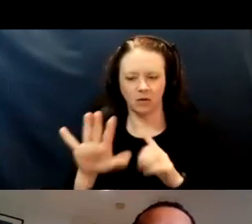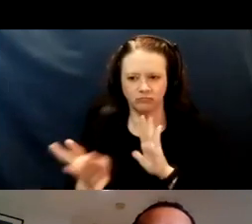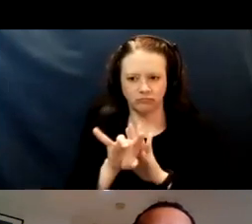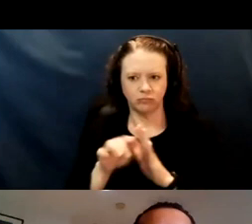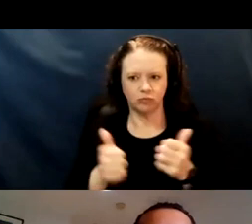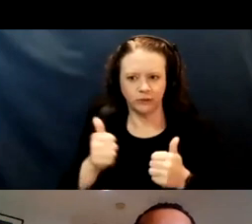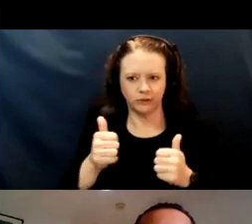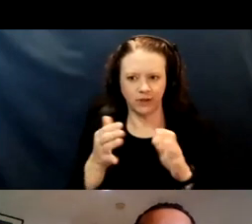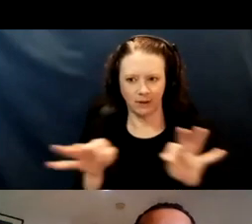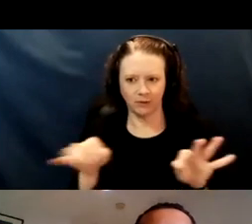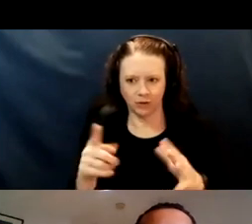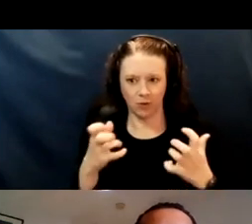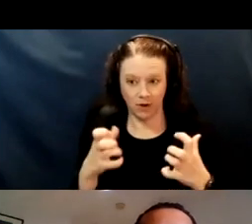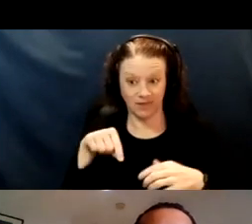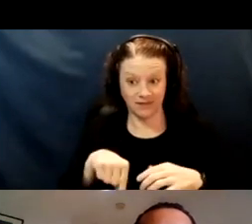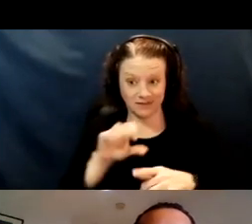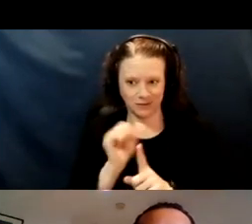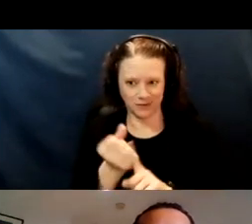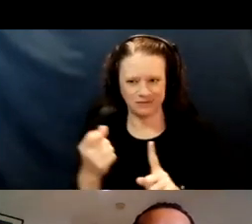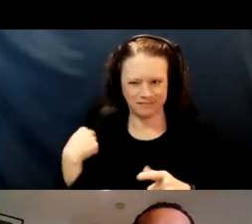In this case, it's Spanish. Thank you, next.